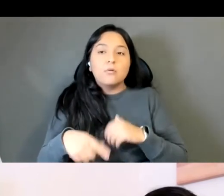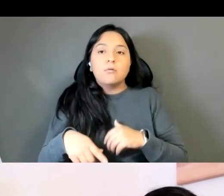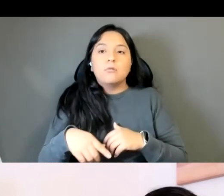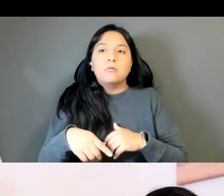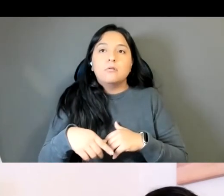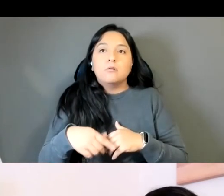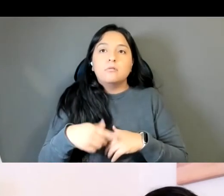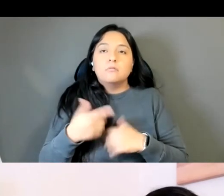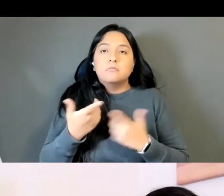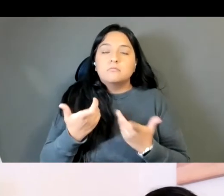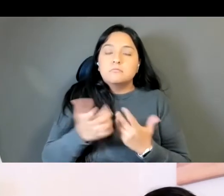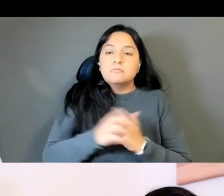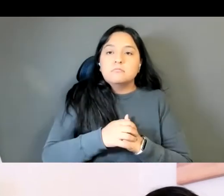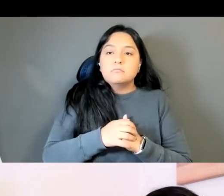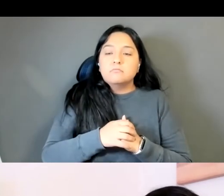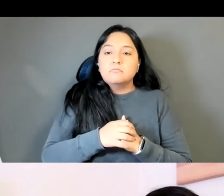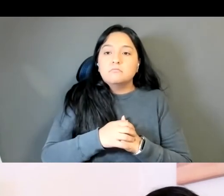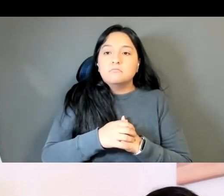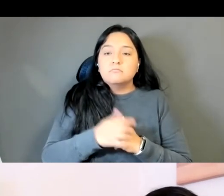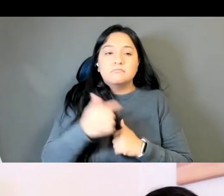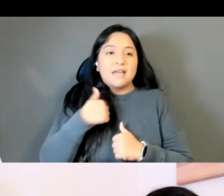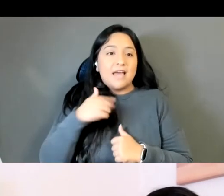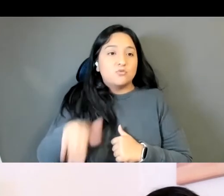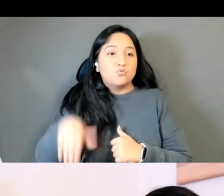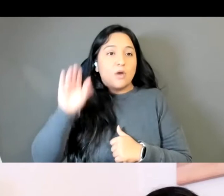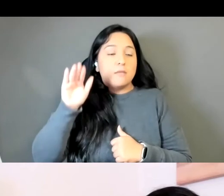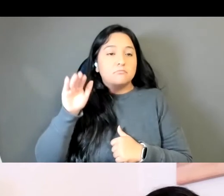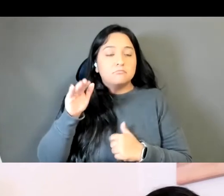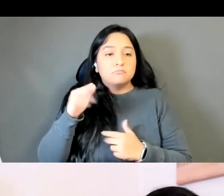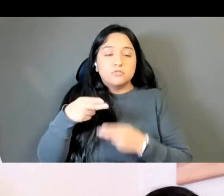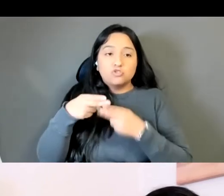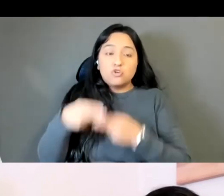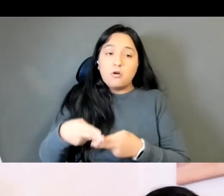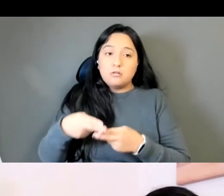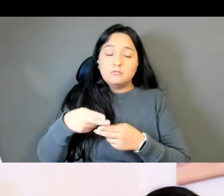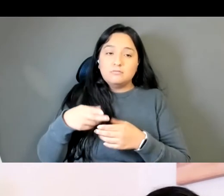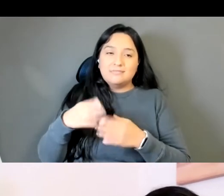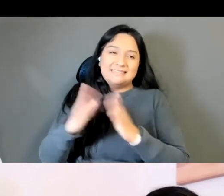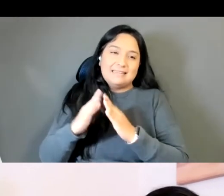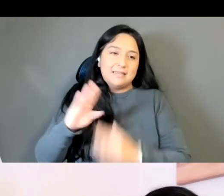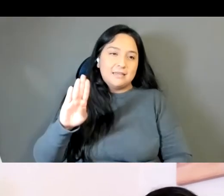I mean I grew up in English calling the city of my origin Bangkok and then sometimes these